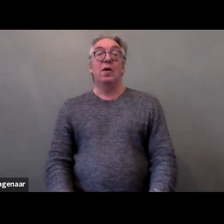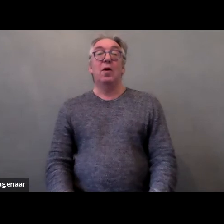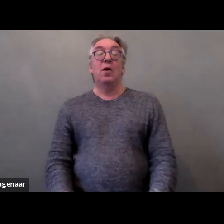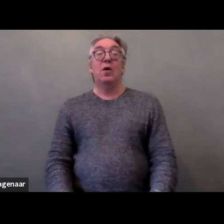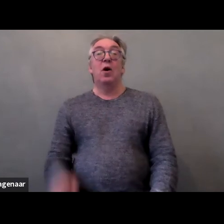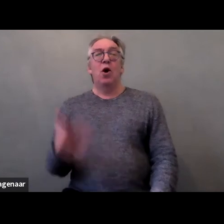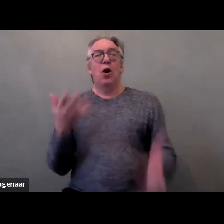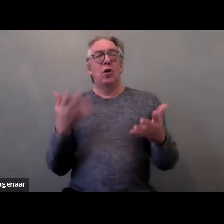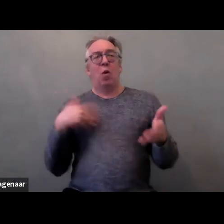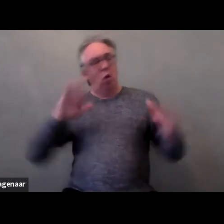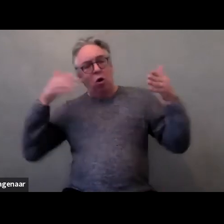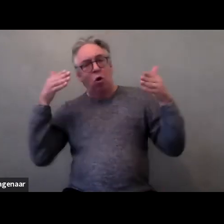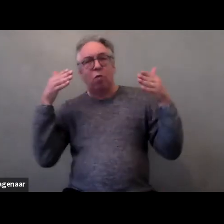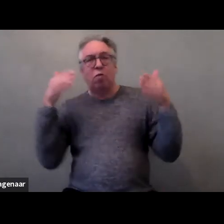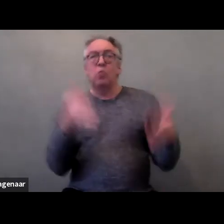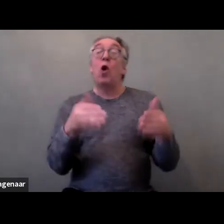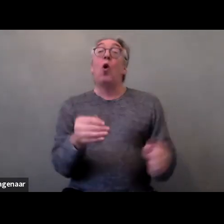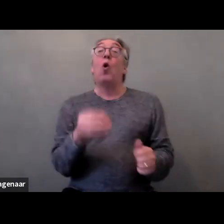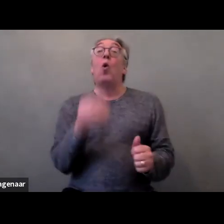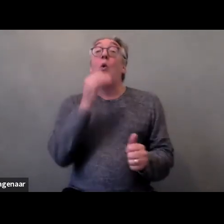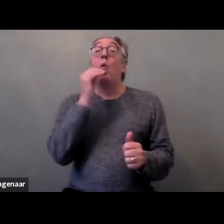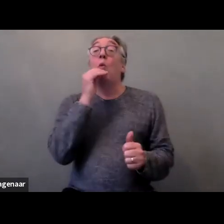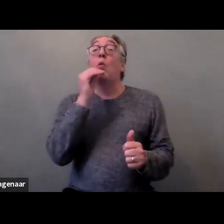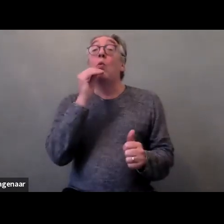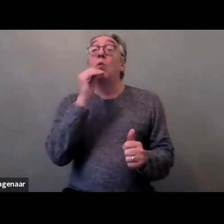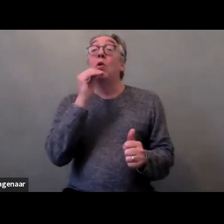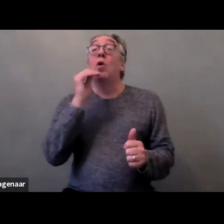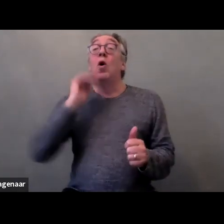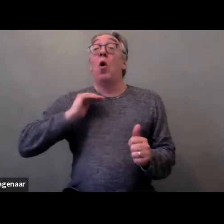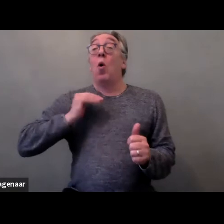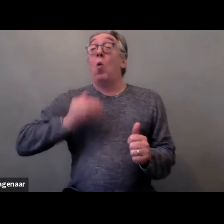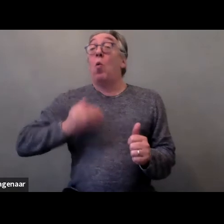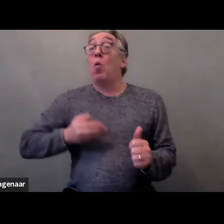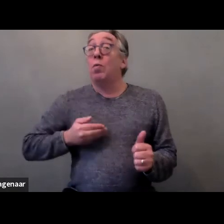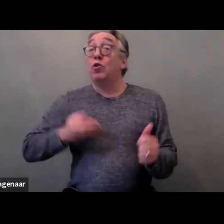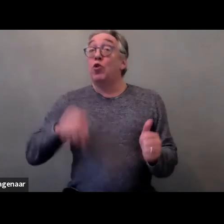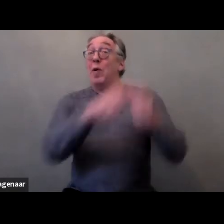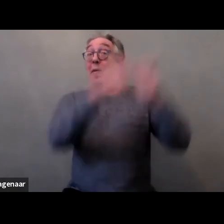on talking to women in institutions who experienced violence.